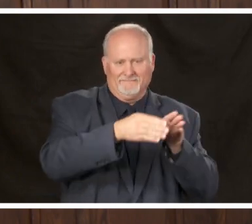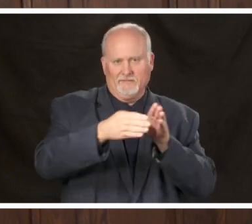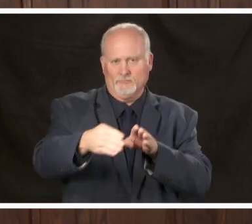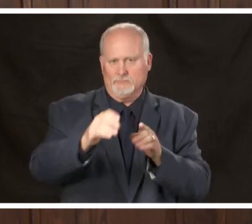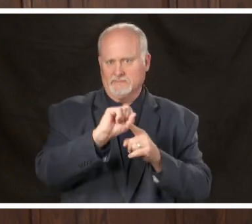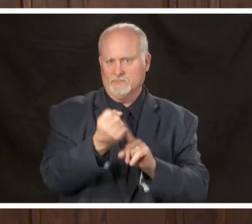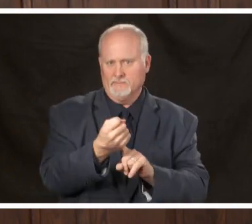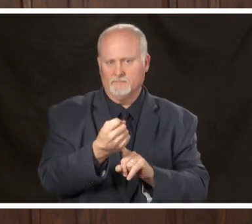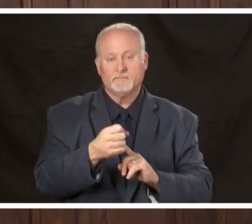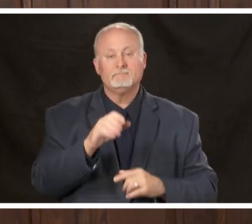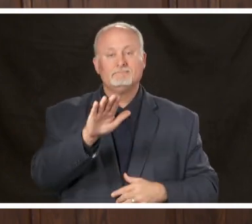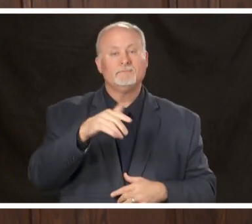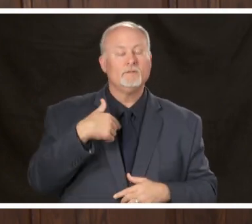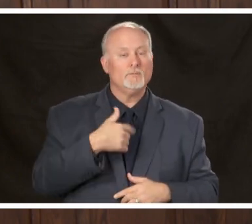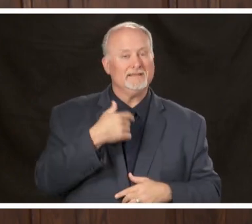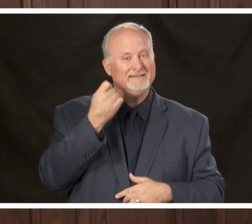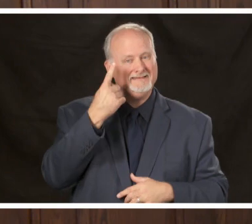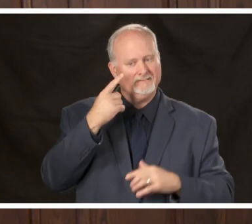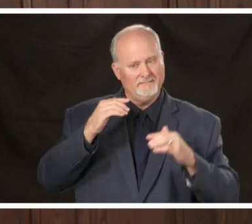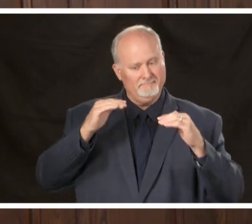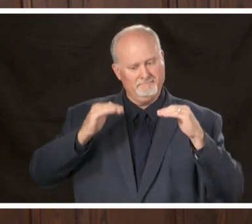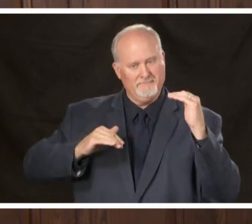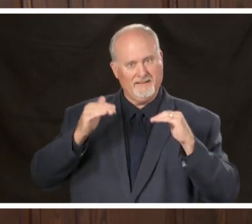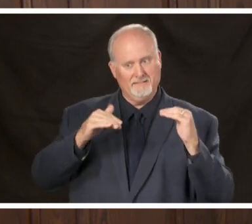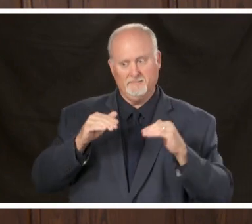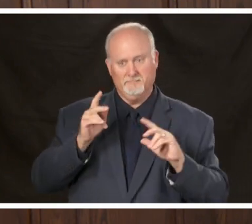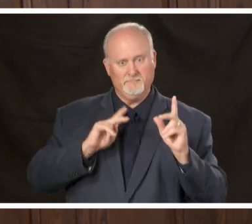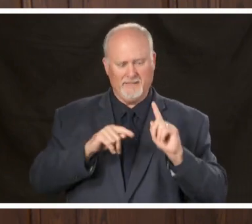however we do want to balance against the need for people to have a loved one